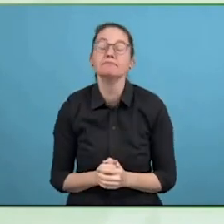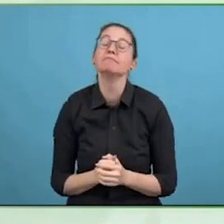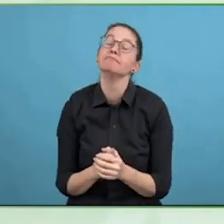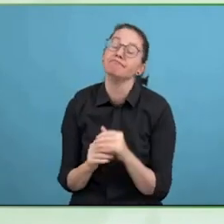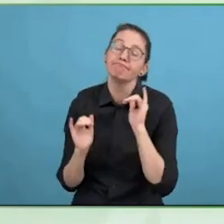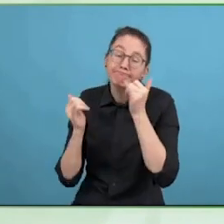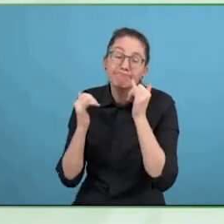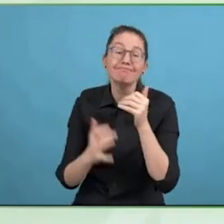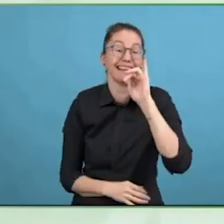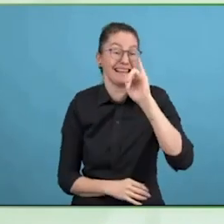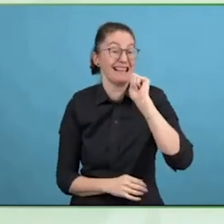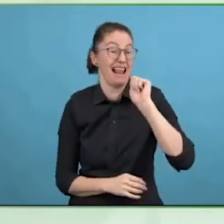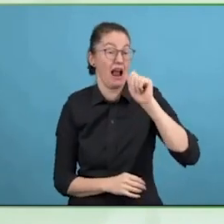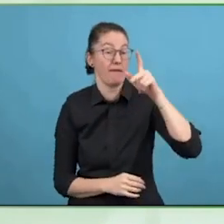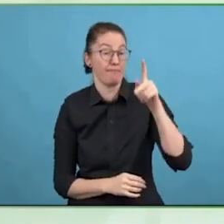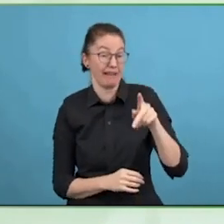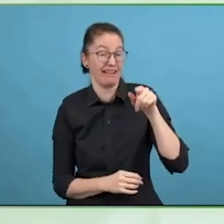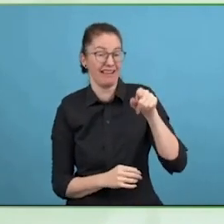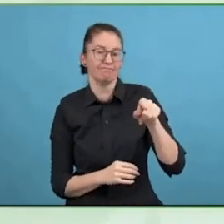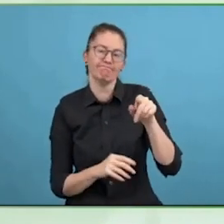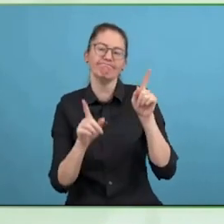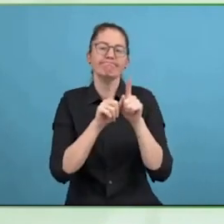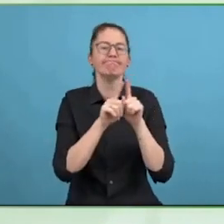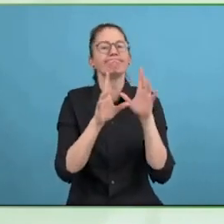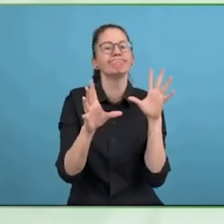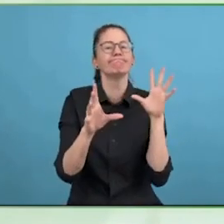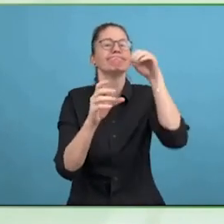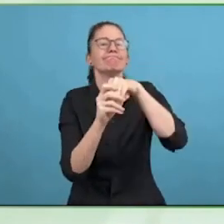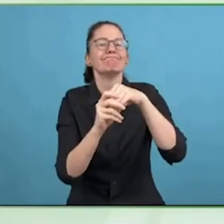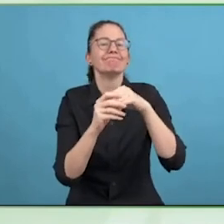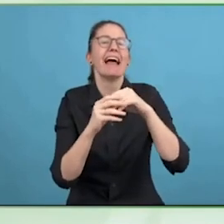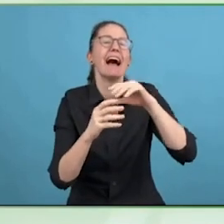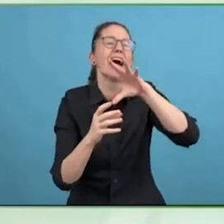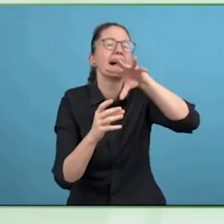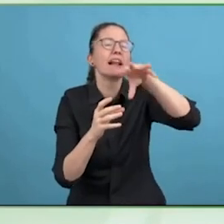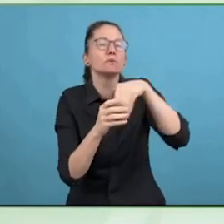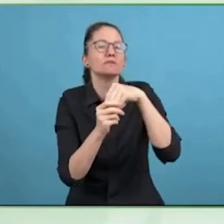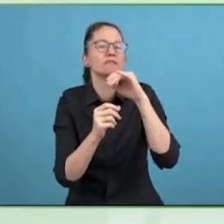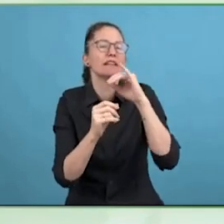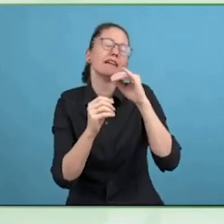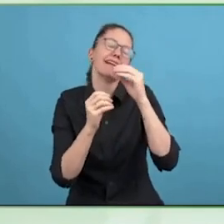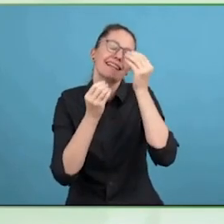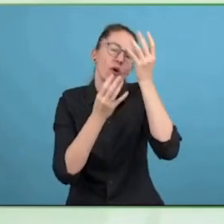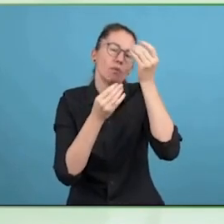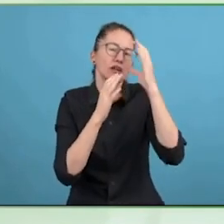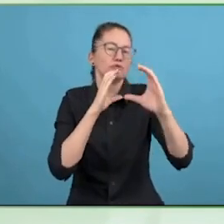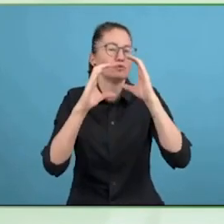regards to countries around the globe, working on improving policies.